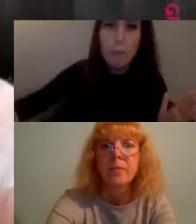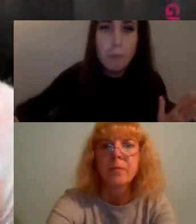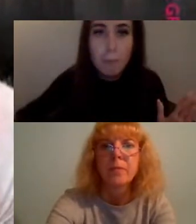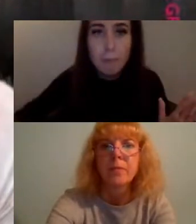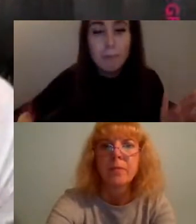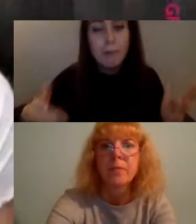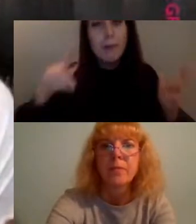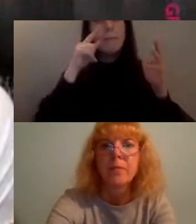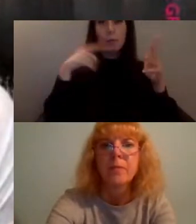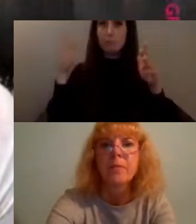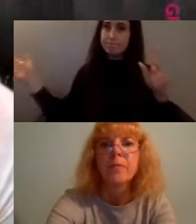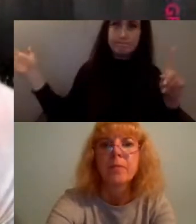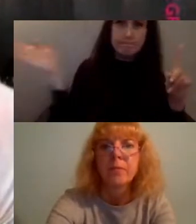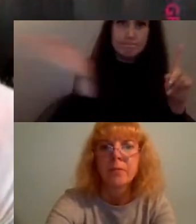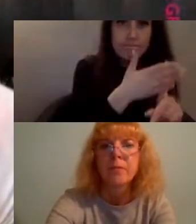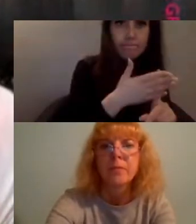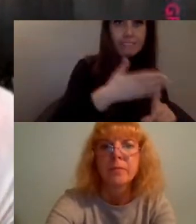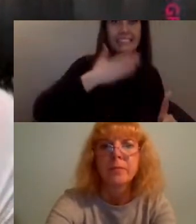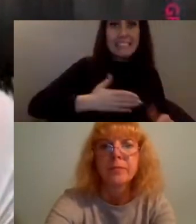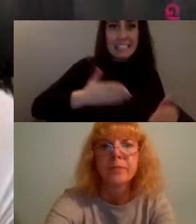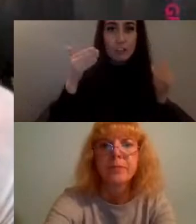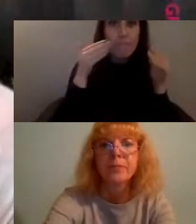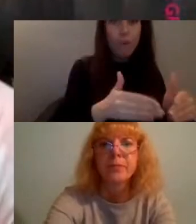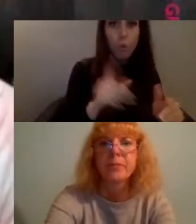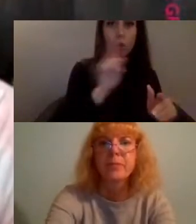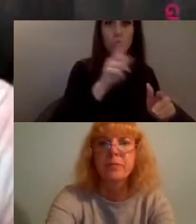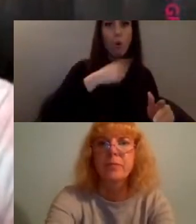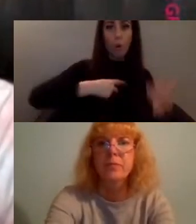need to centre rather than what the world wants us to really centre